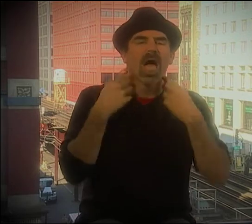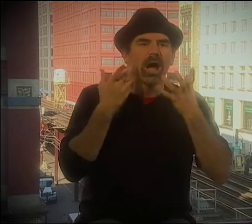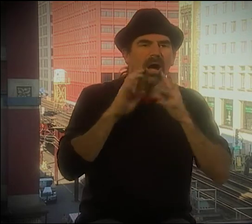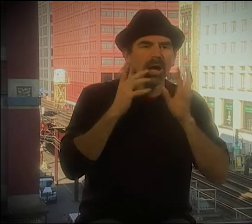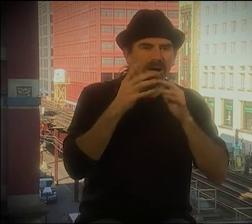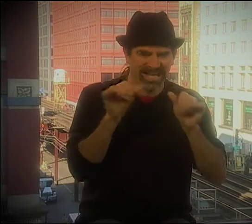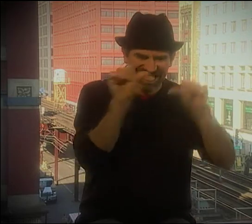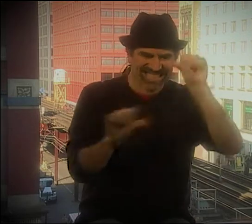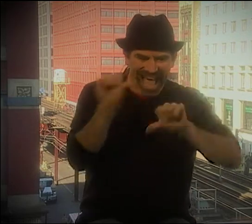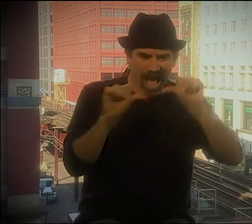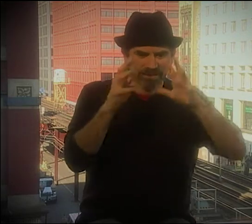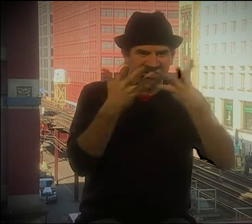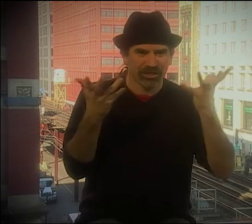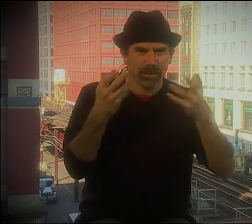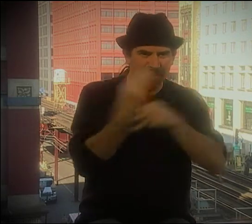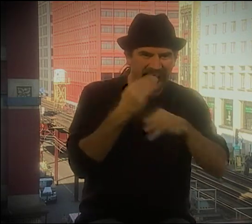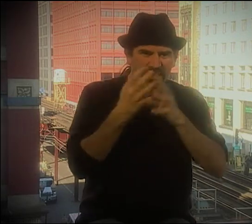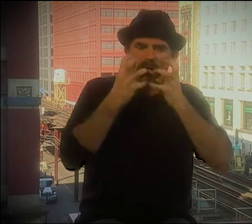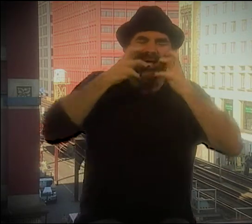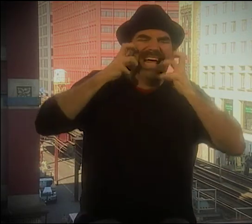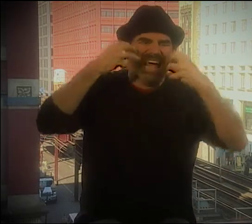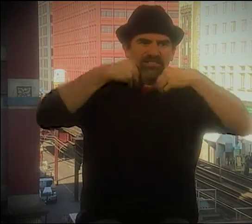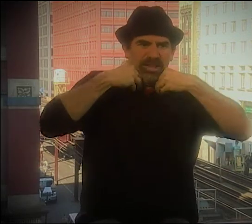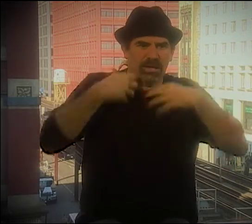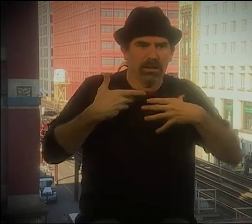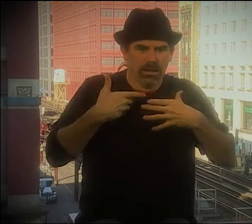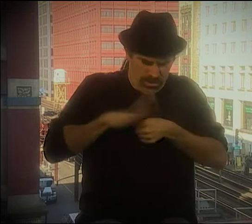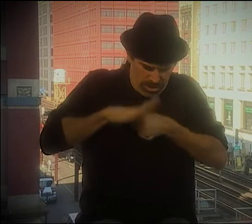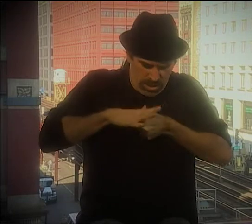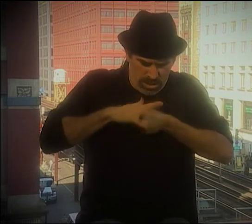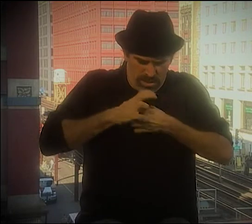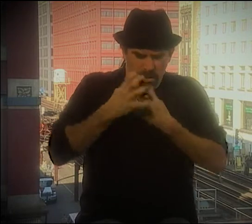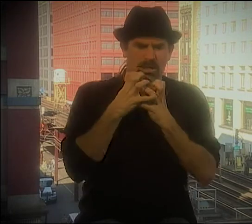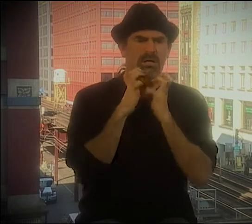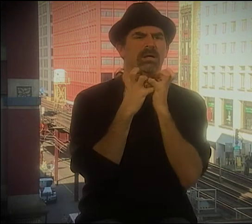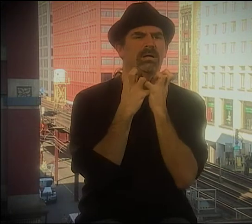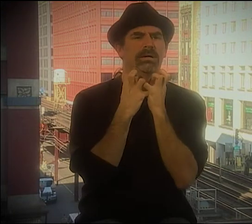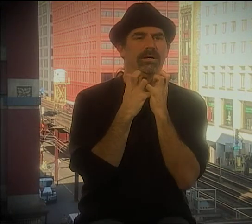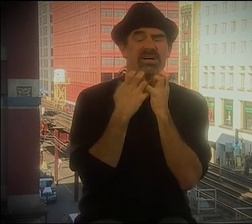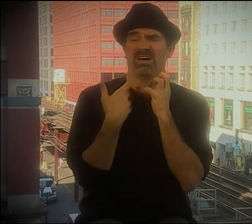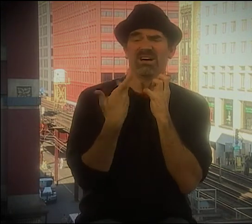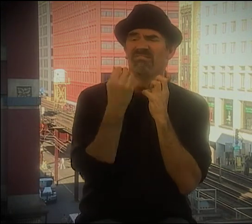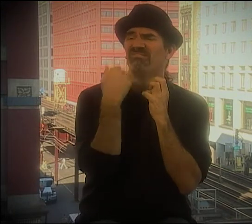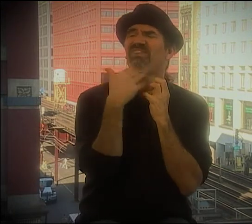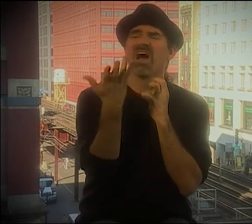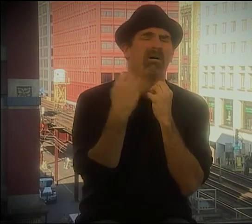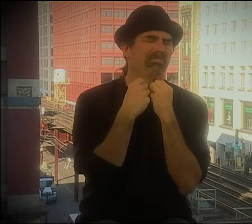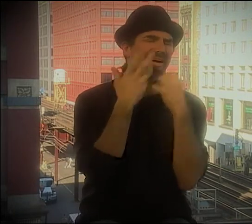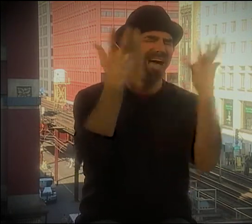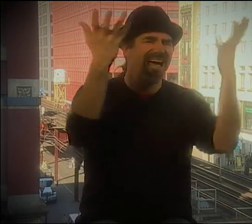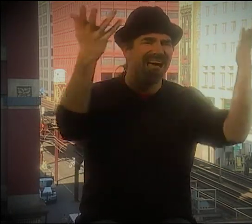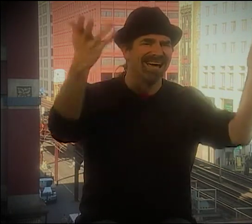HARD PALATE IS, WHERE MY SOFT PALATE IS. YOU KNOW HOW DO YOU MAKE A "B"? YOU KNOW, HOW DO YOU MAKE A VOWEL?